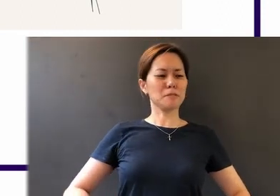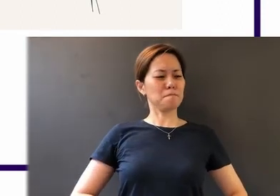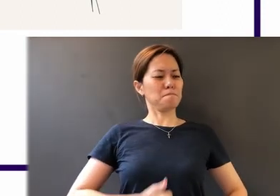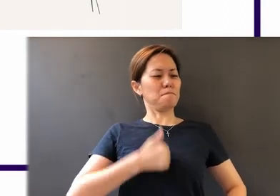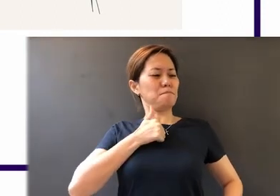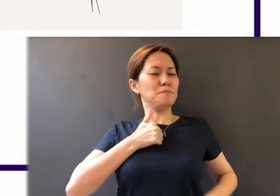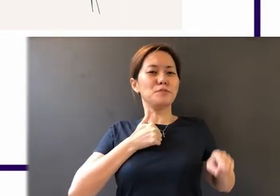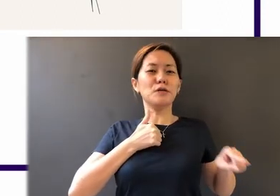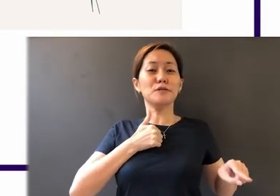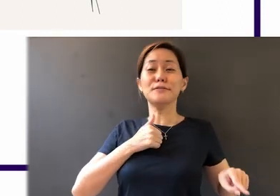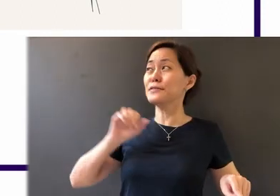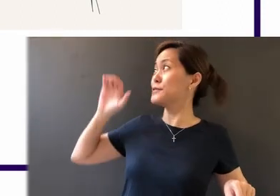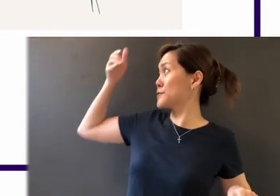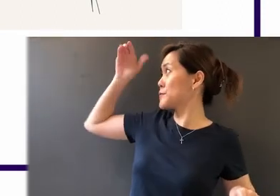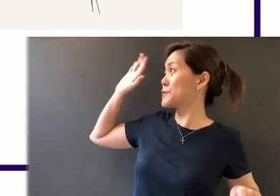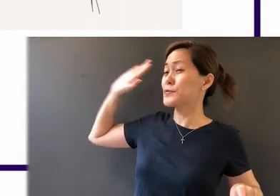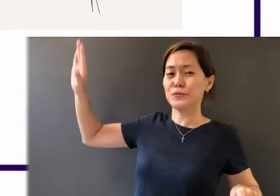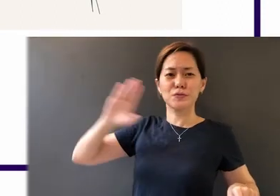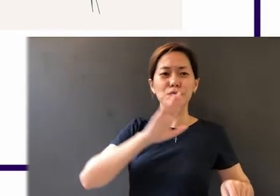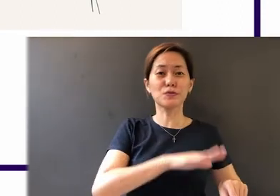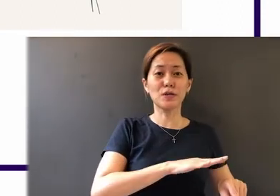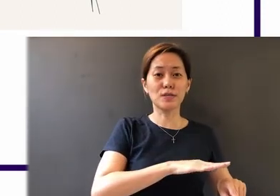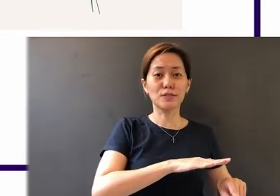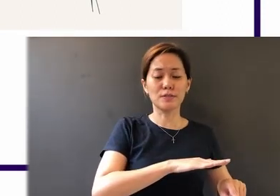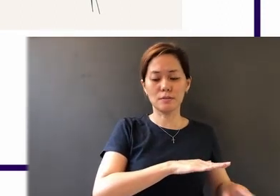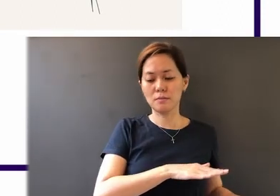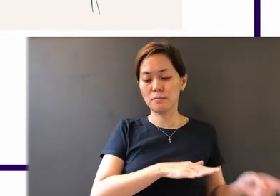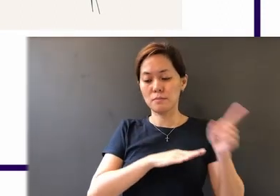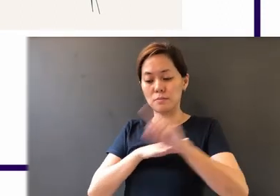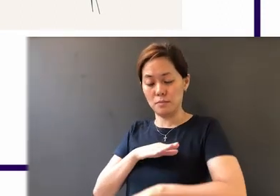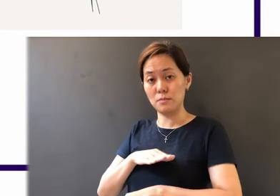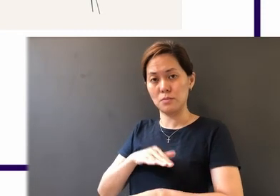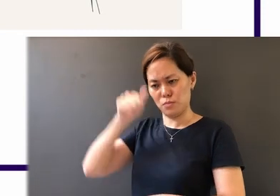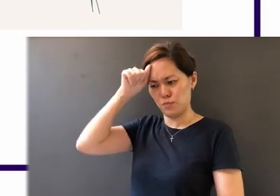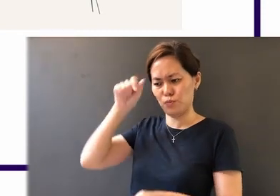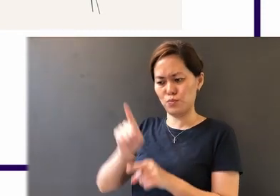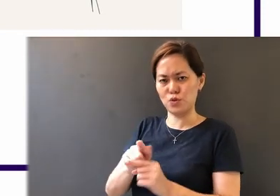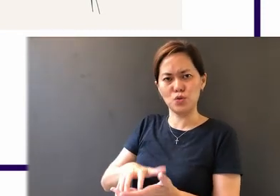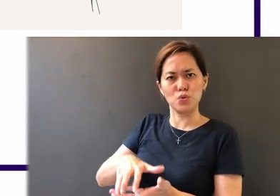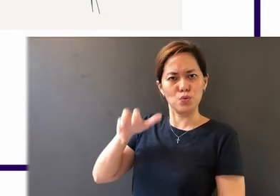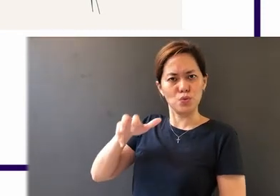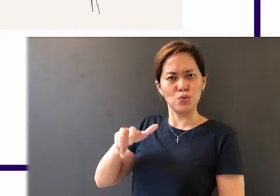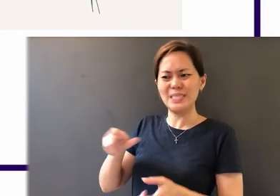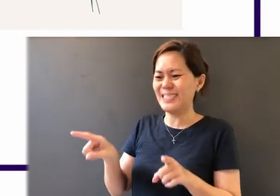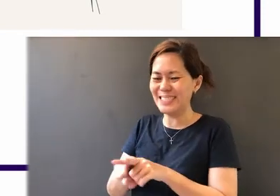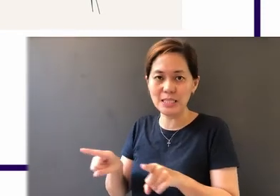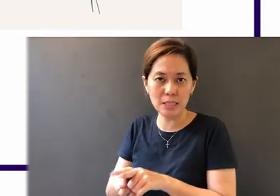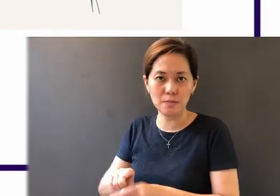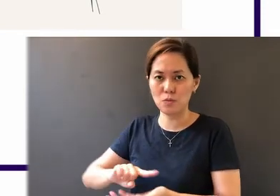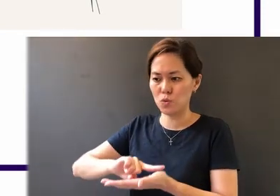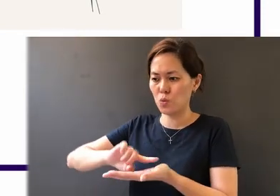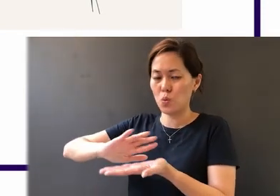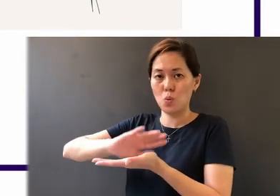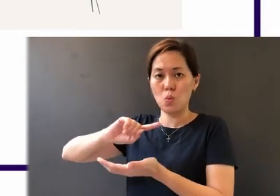And the rich brother, also in his humiliation - he can exalt in his